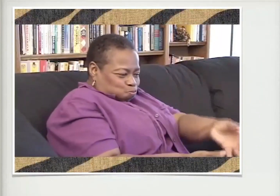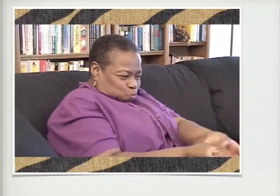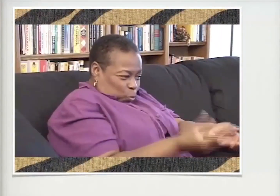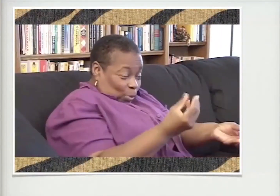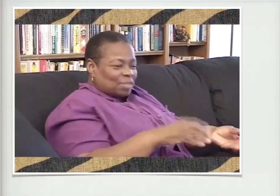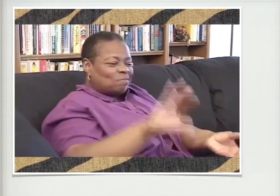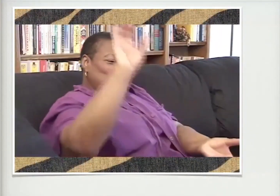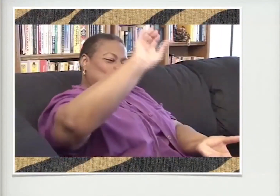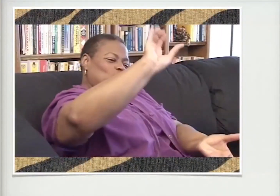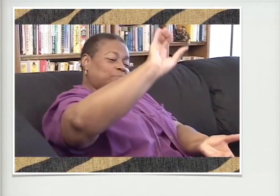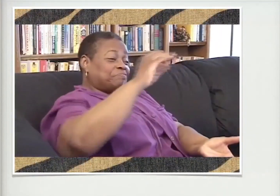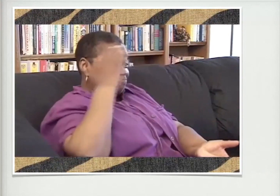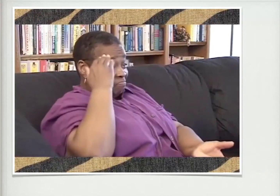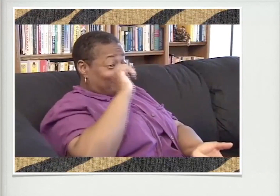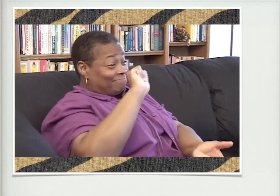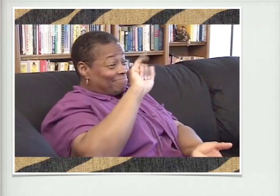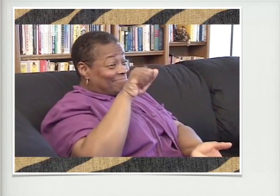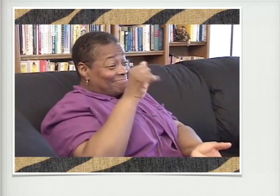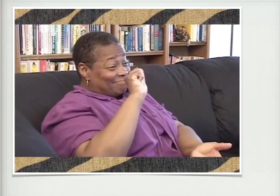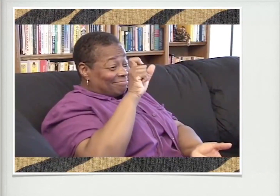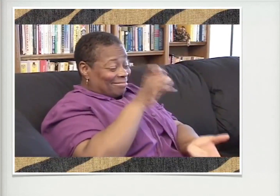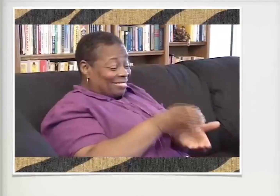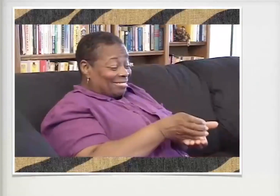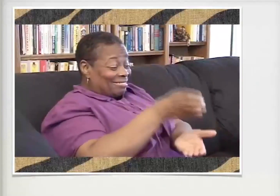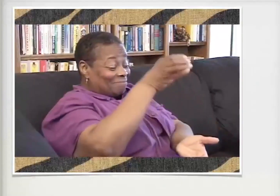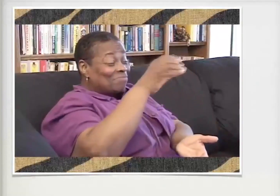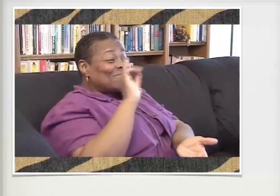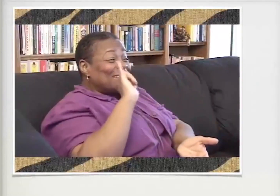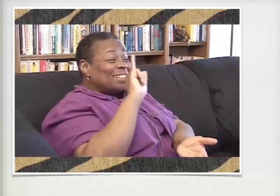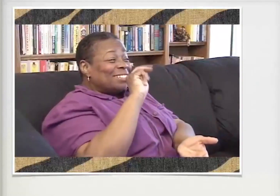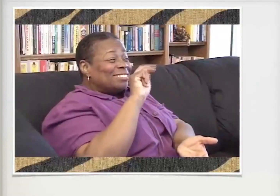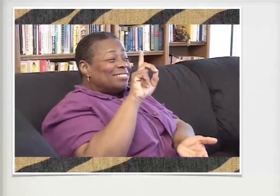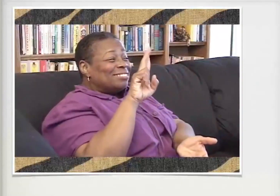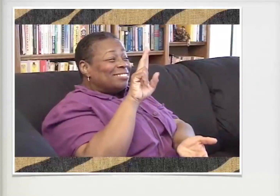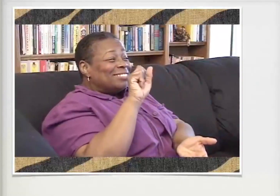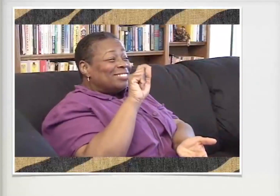and then they'd rinse them in water. And they put, you know that, Ajax chemical,